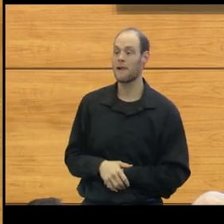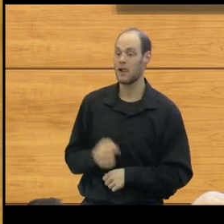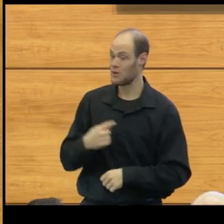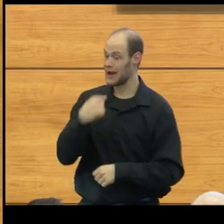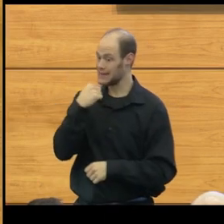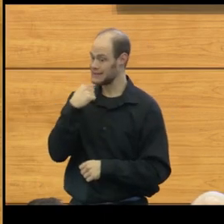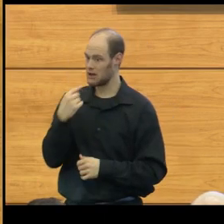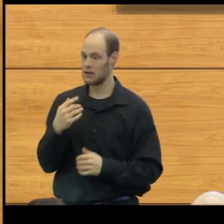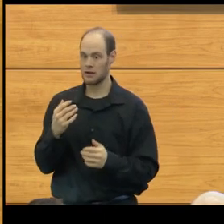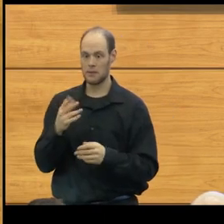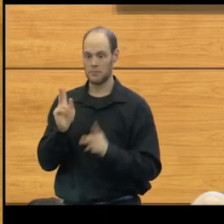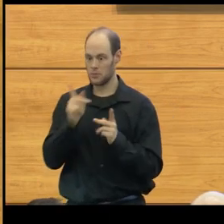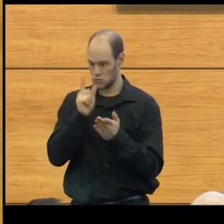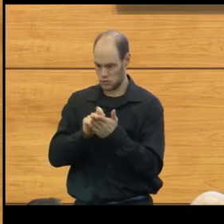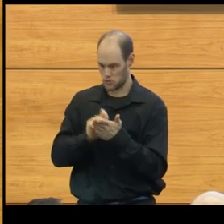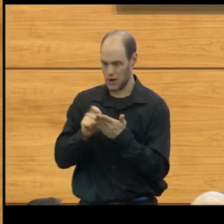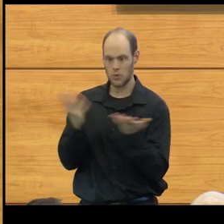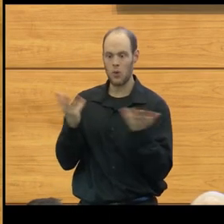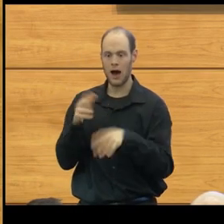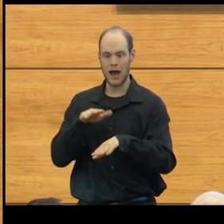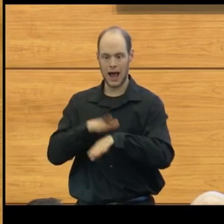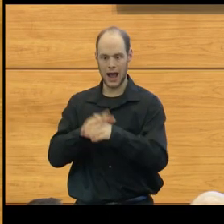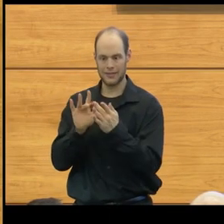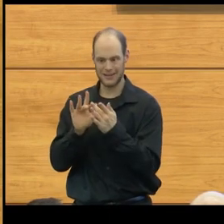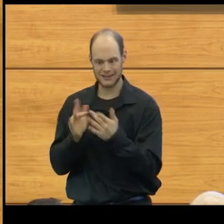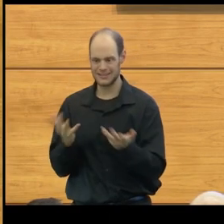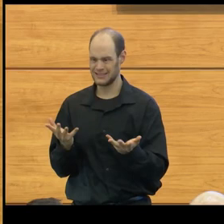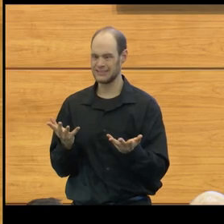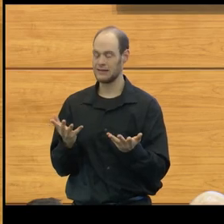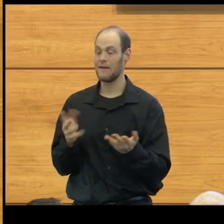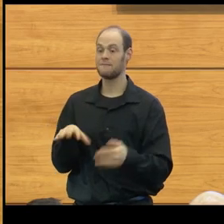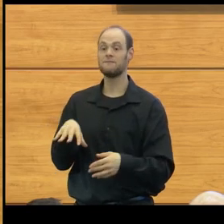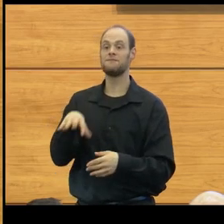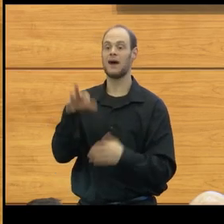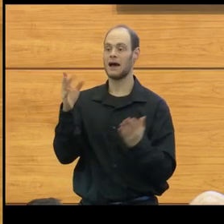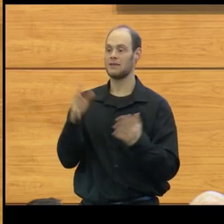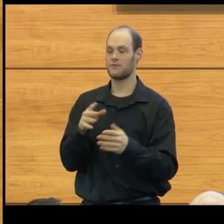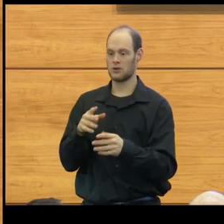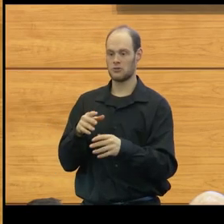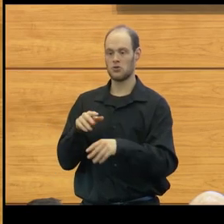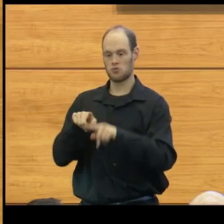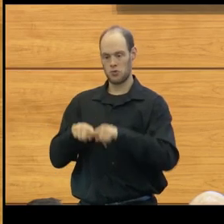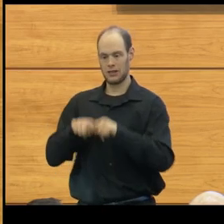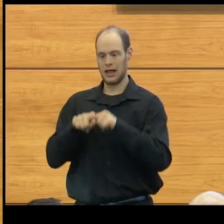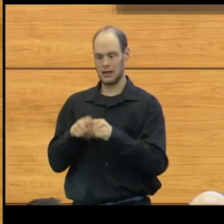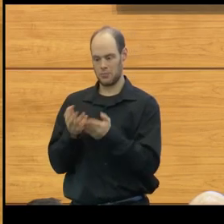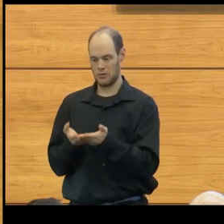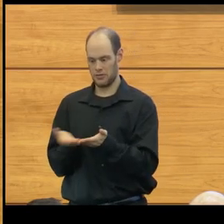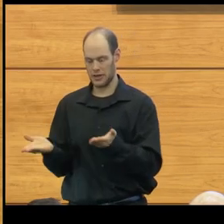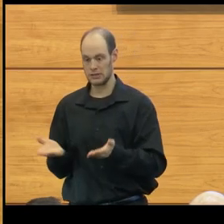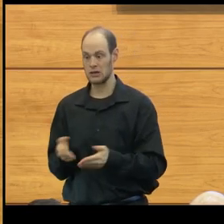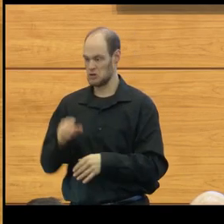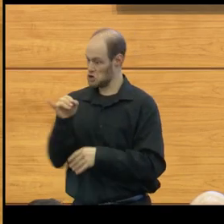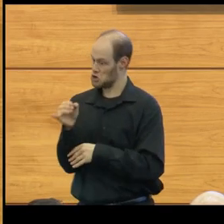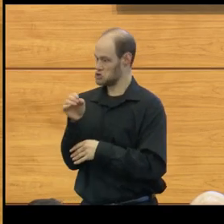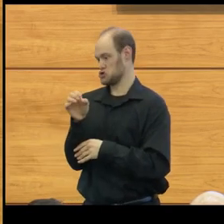you never know who's writing what on the internet. And that you wanna look for reliable sources because Joe, the plumber, could be telling you that this is the way